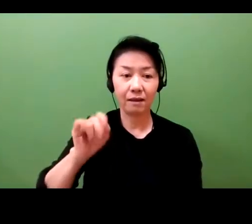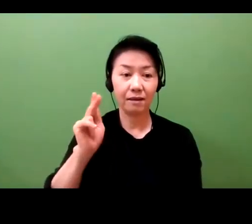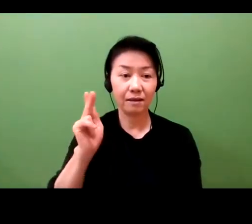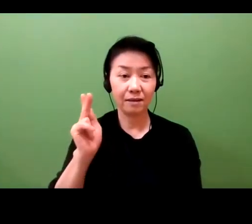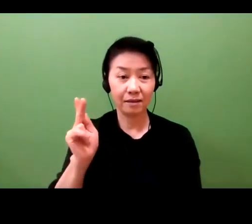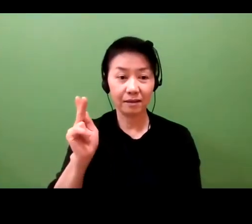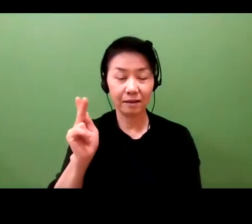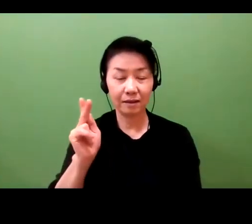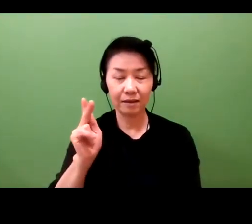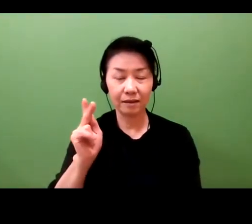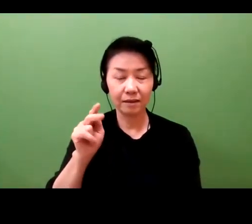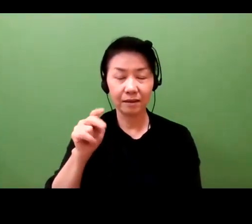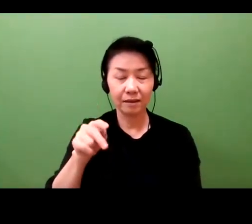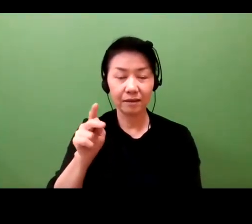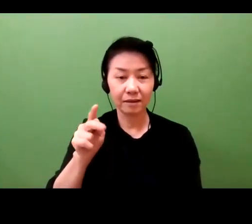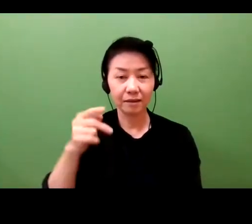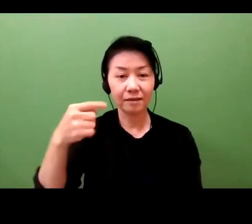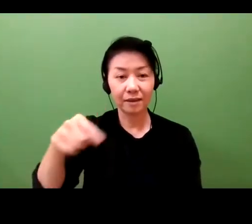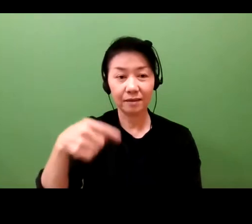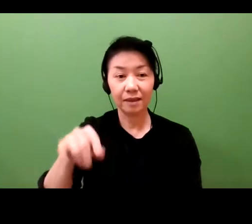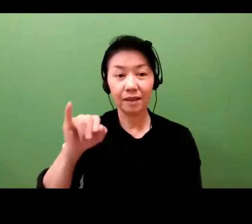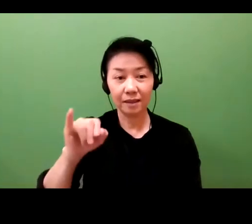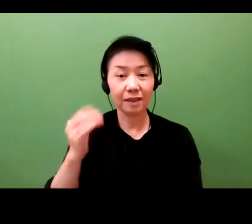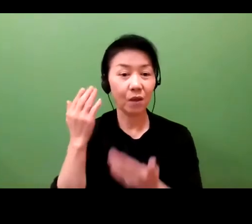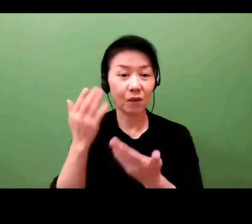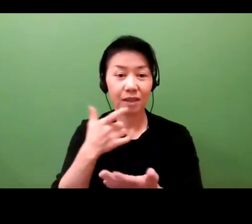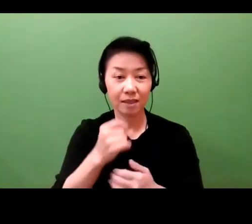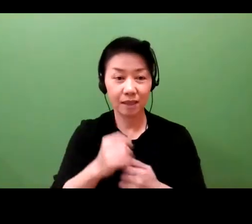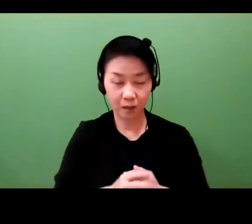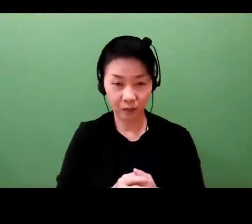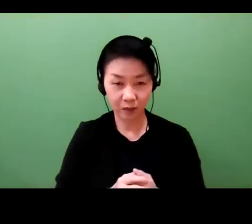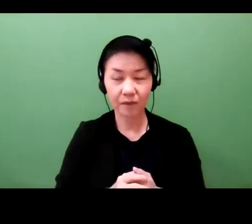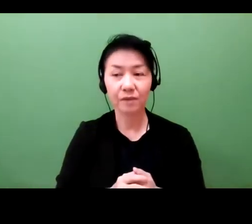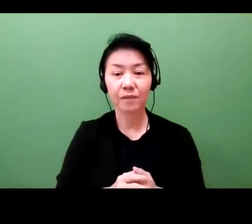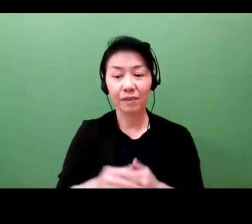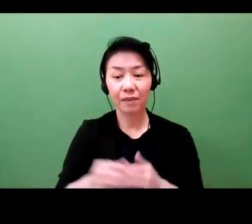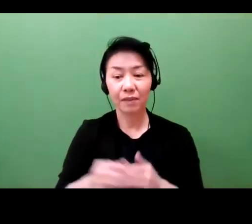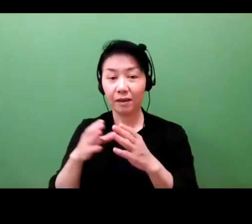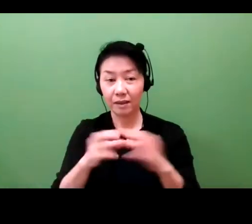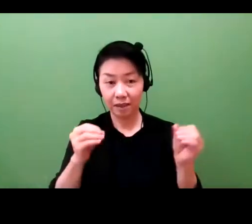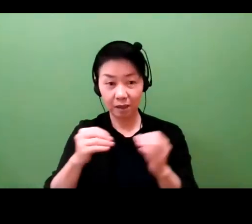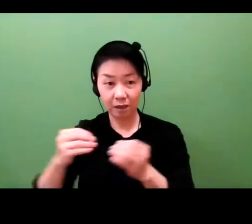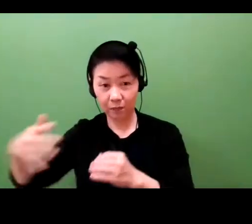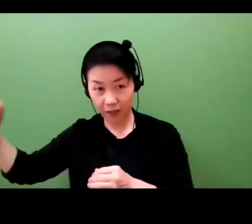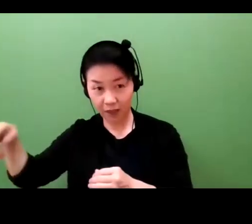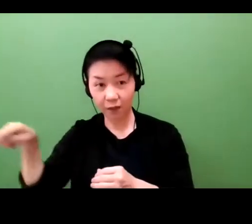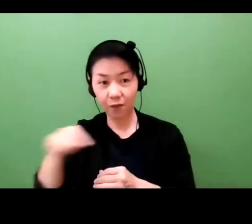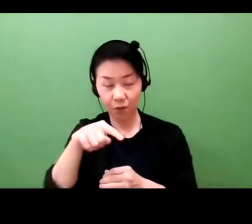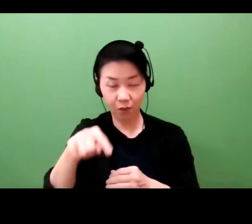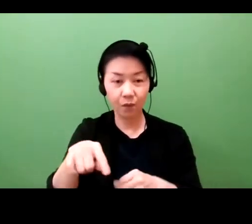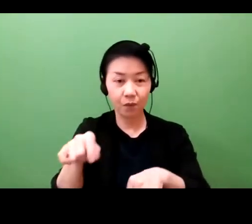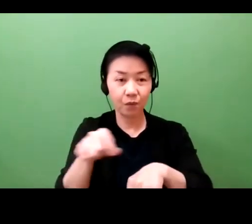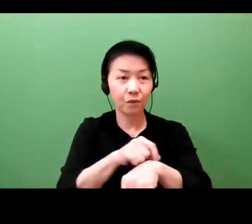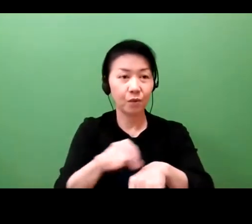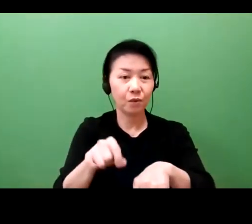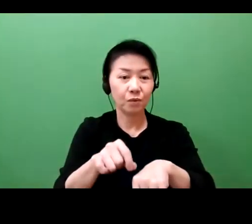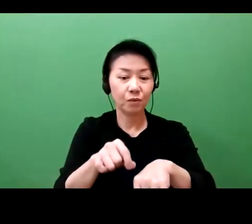Japanese, and European patent systems. In particular, Dr. Takenaka, how have you